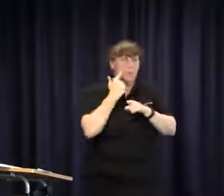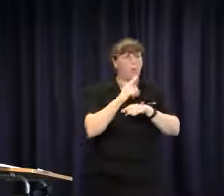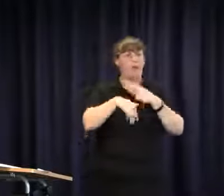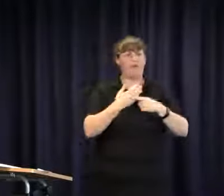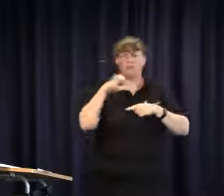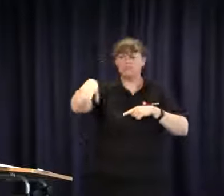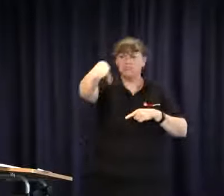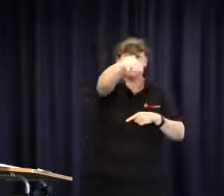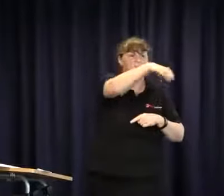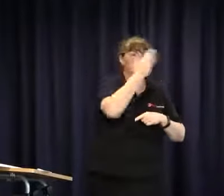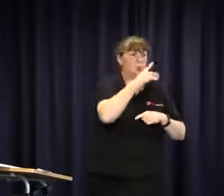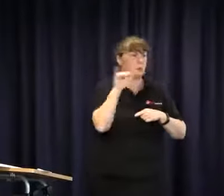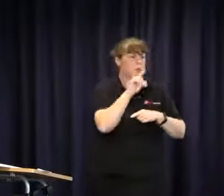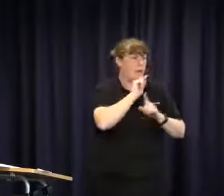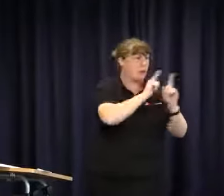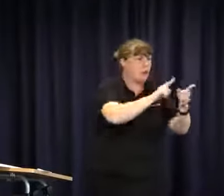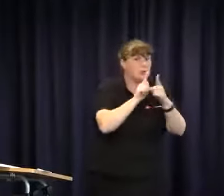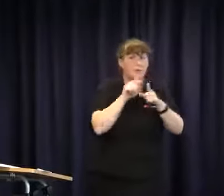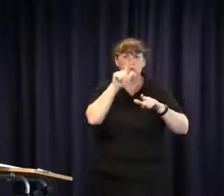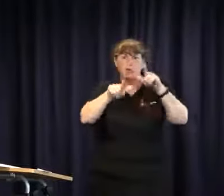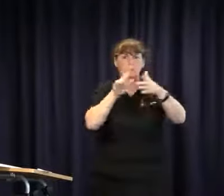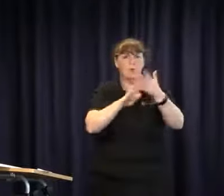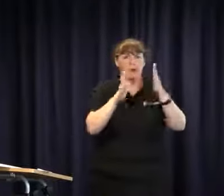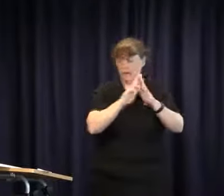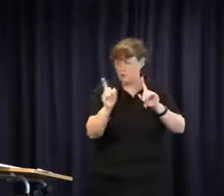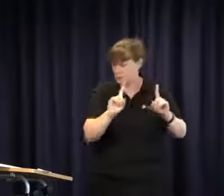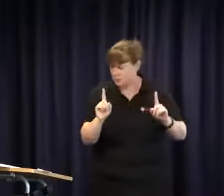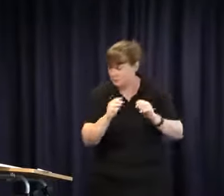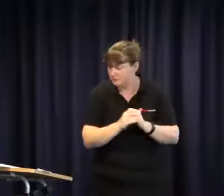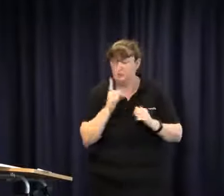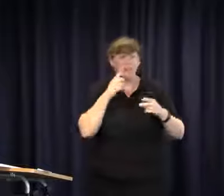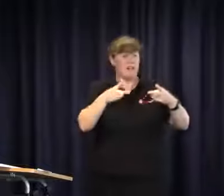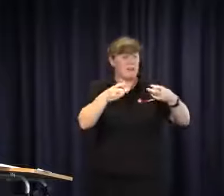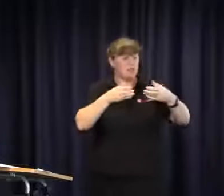student without their involvement in the consultation process and also discussion around local schools